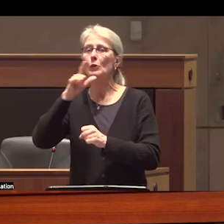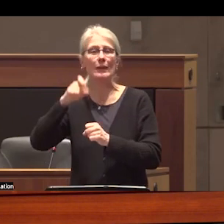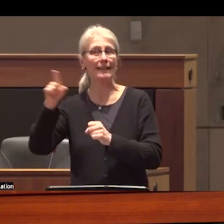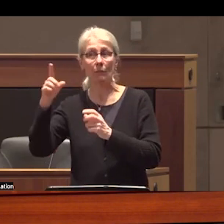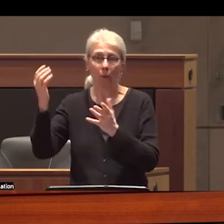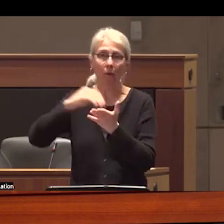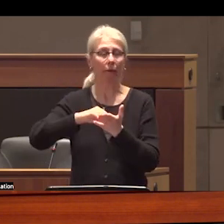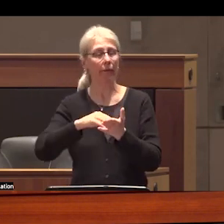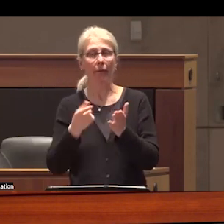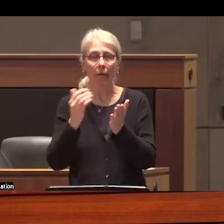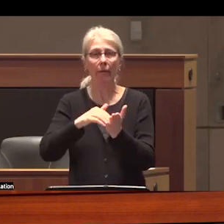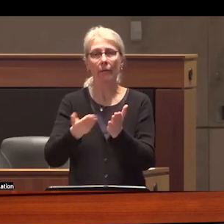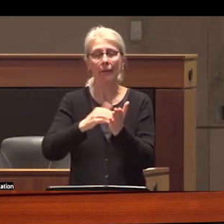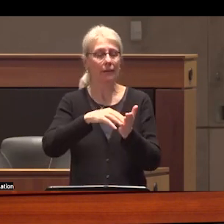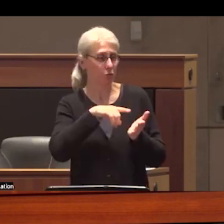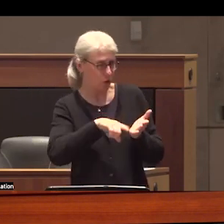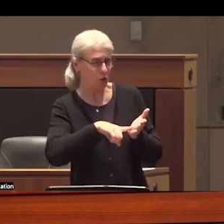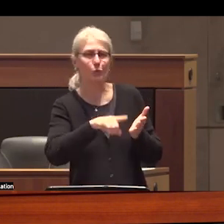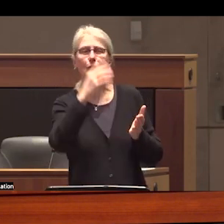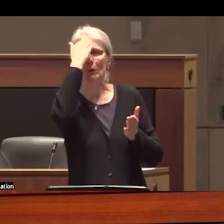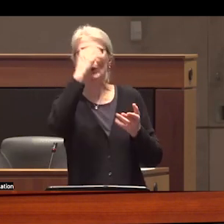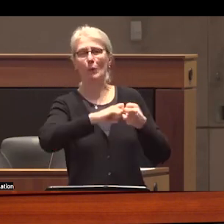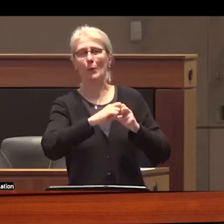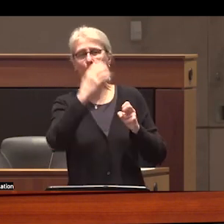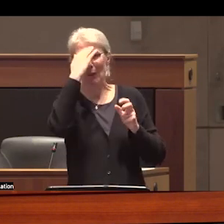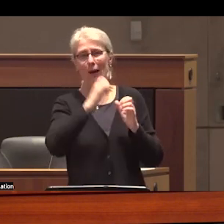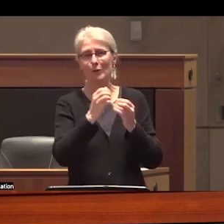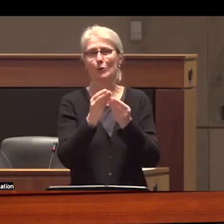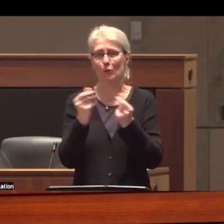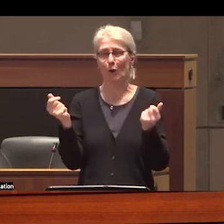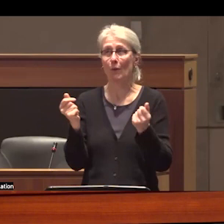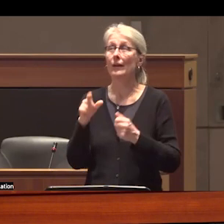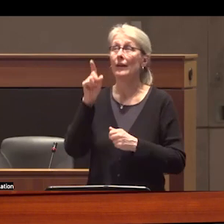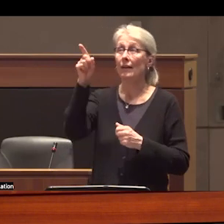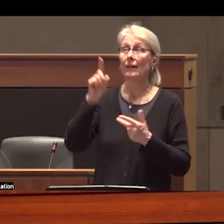problem is and we know what the solutions are related please no more government commissioned